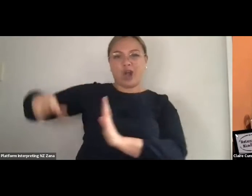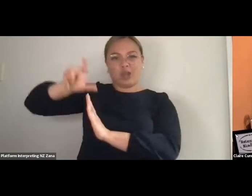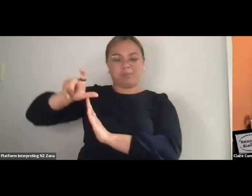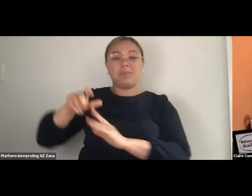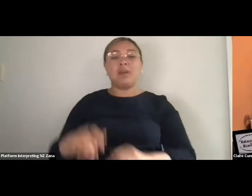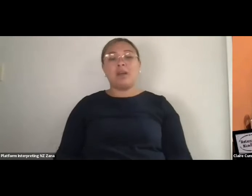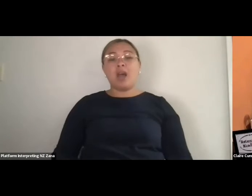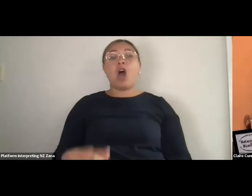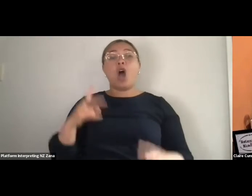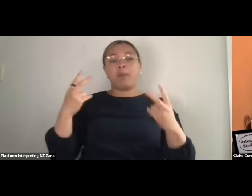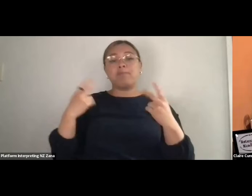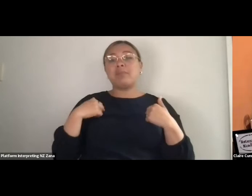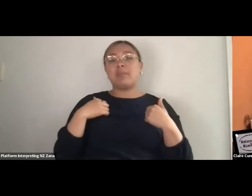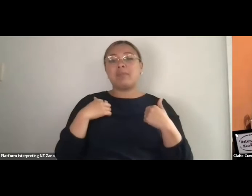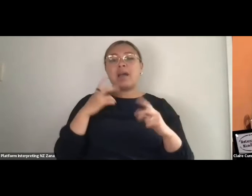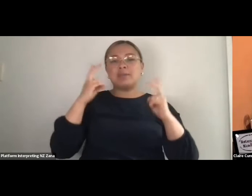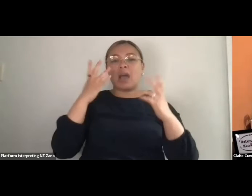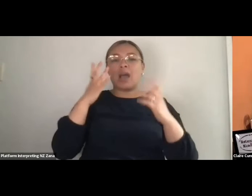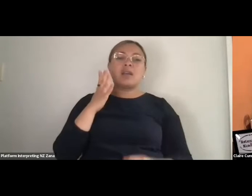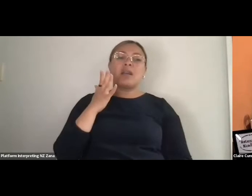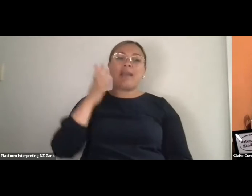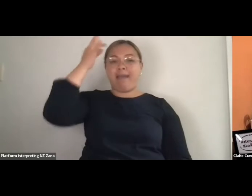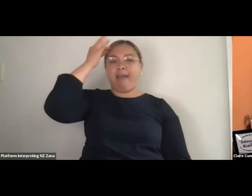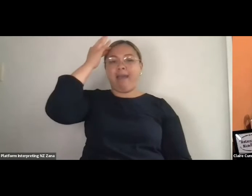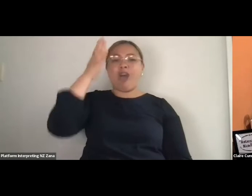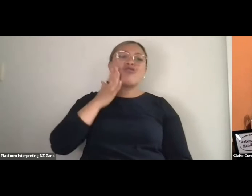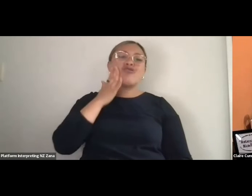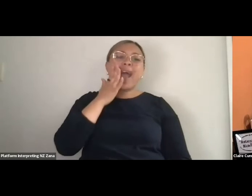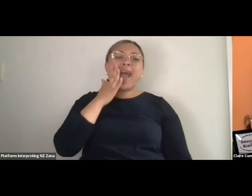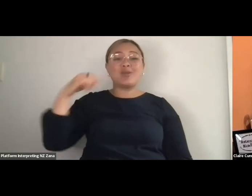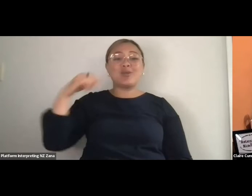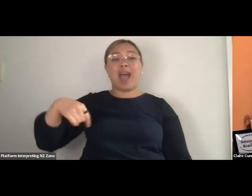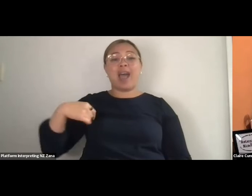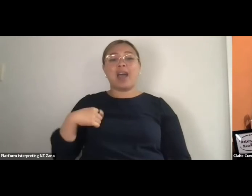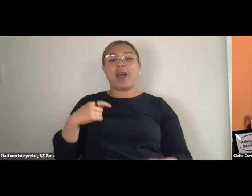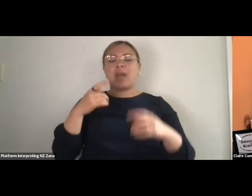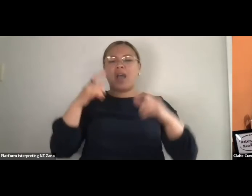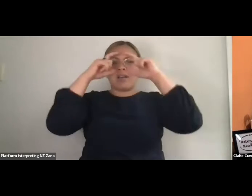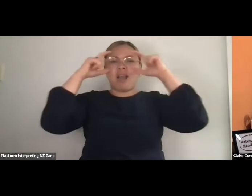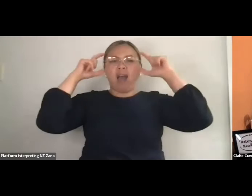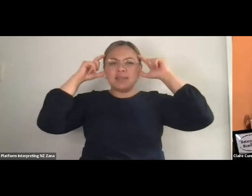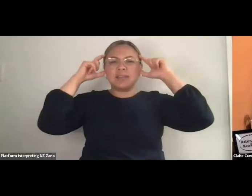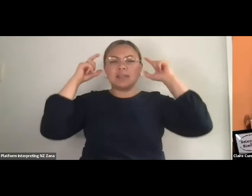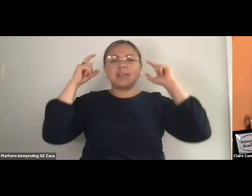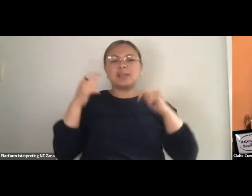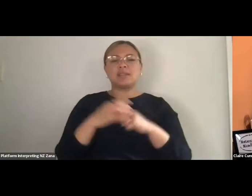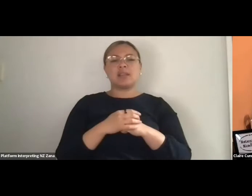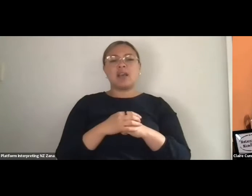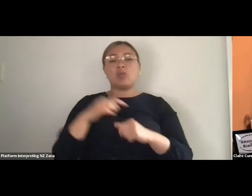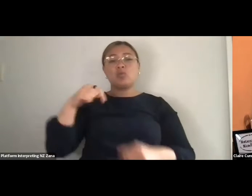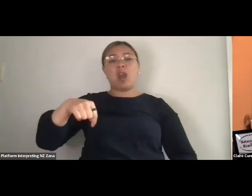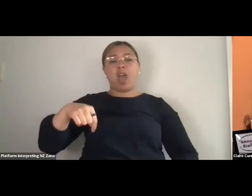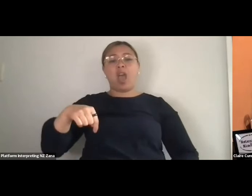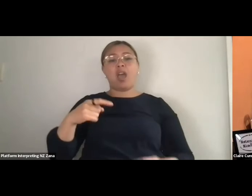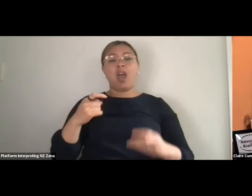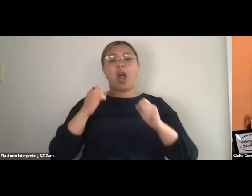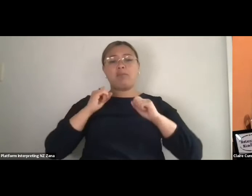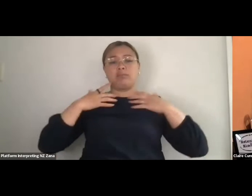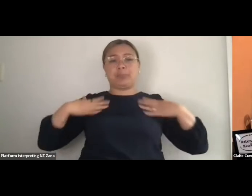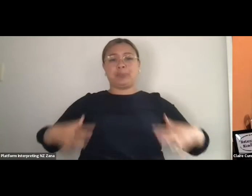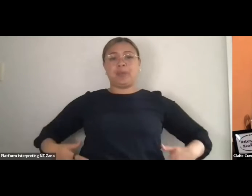in it. I'm wearing my glasses today, and today I'm also wearing a very bright blue jumper